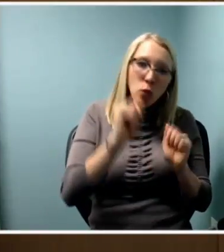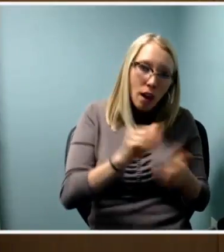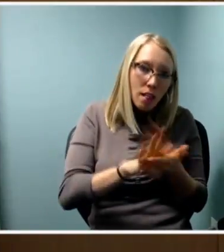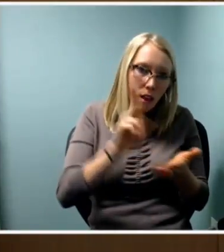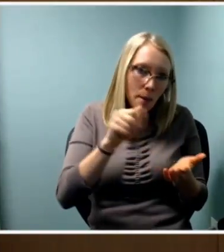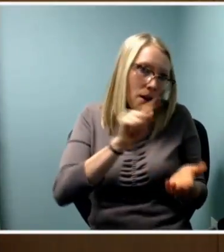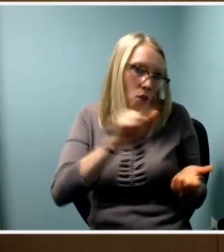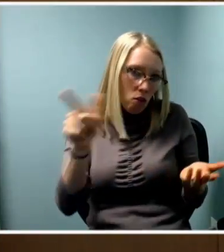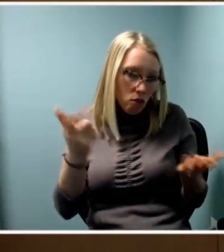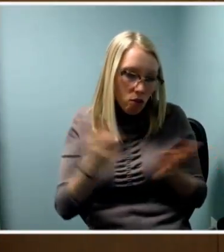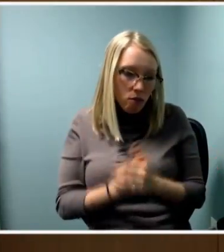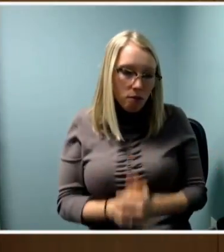Yeah.